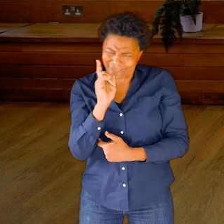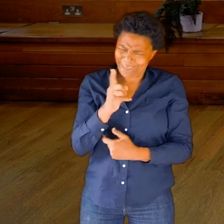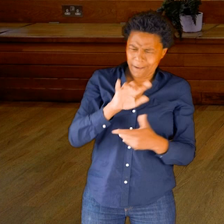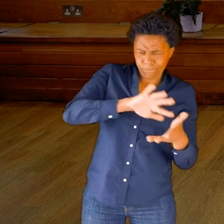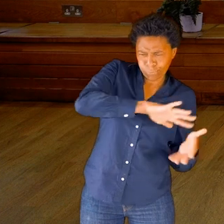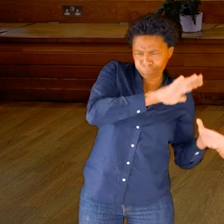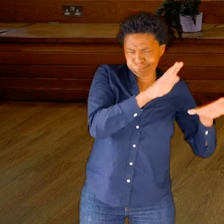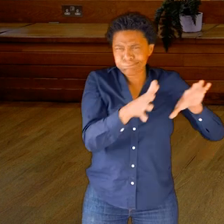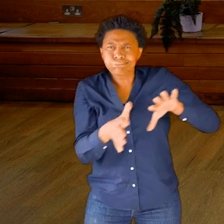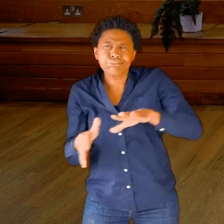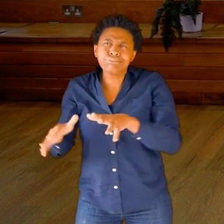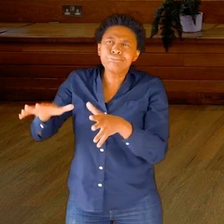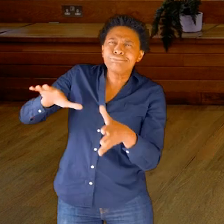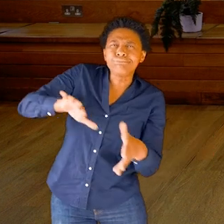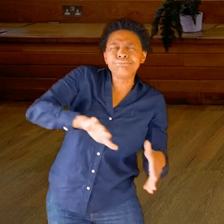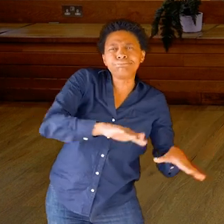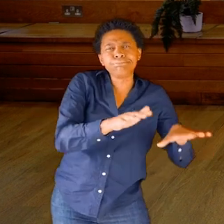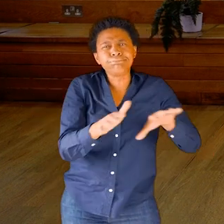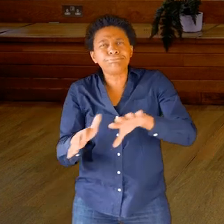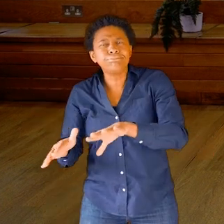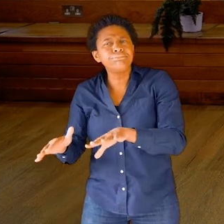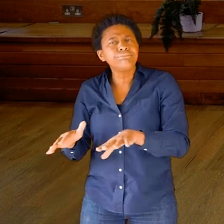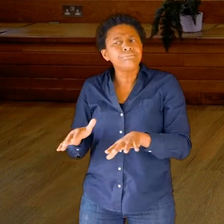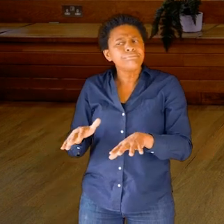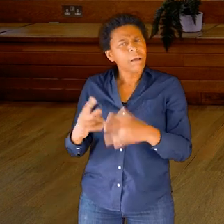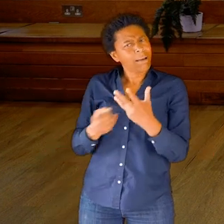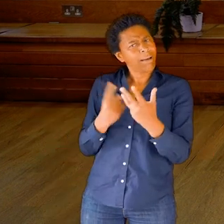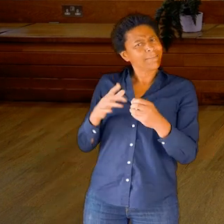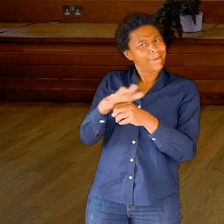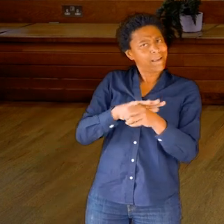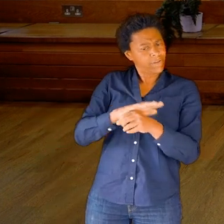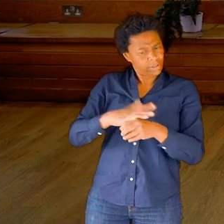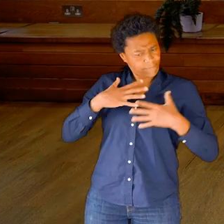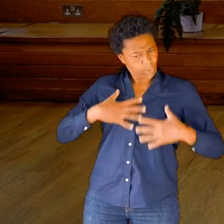how the fluid might move in other parts of the body.